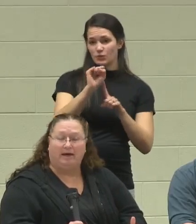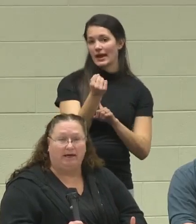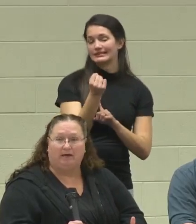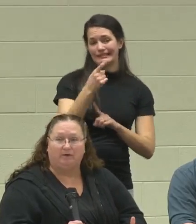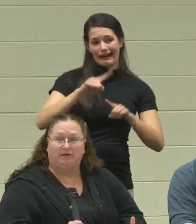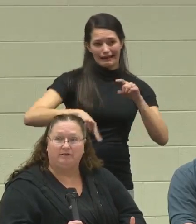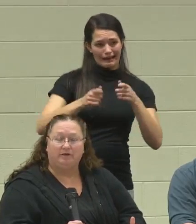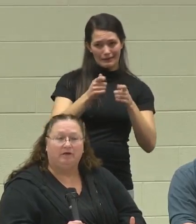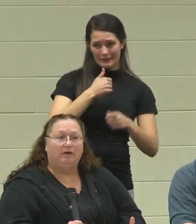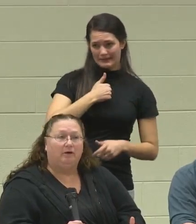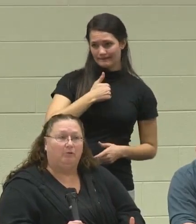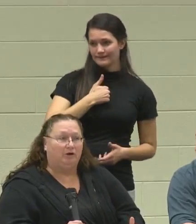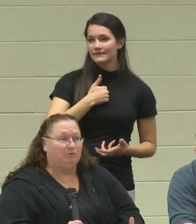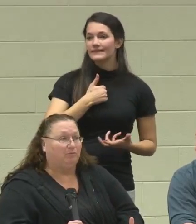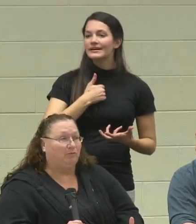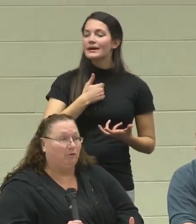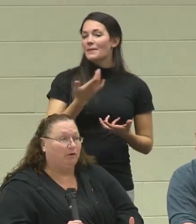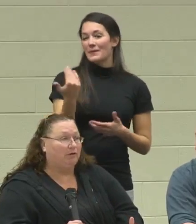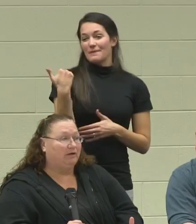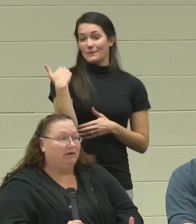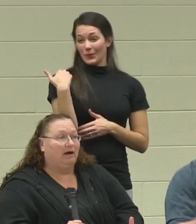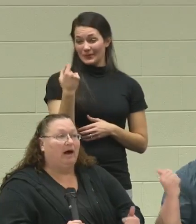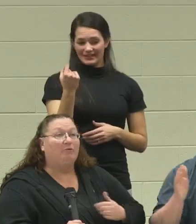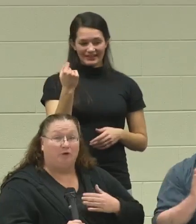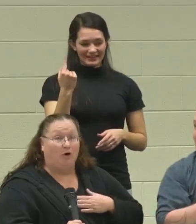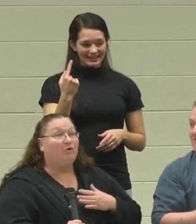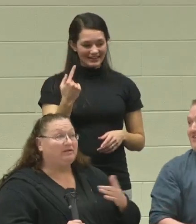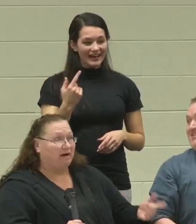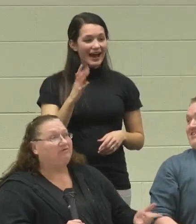I can't handle it." Whereas, before I would always